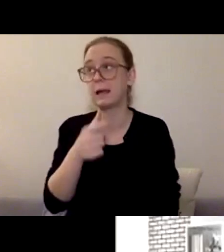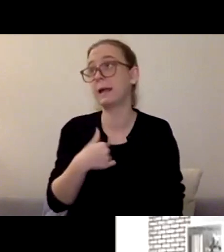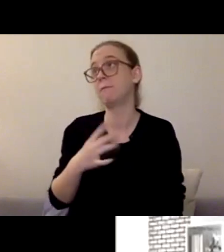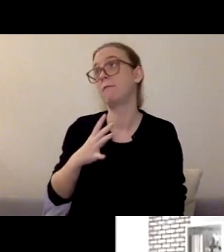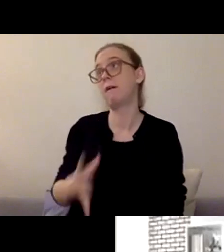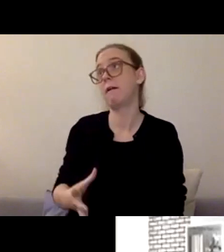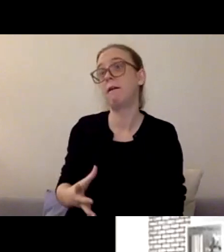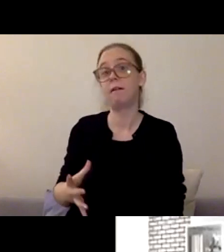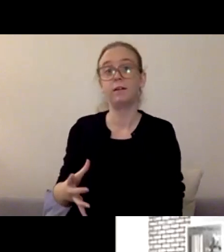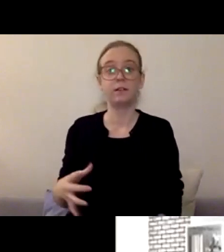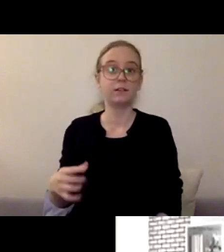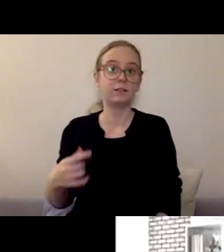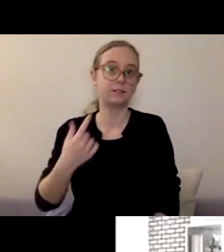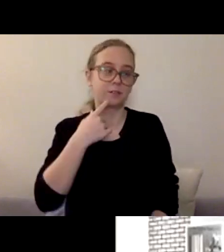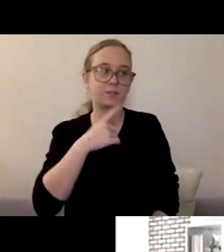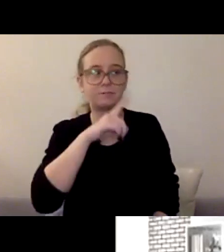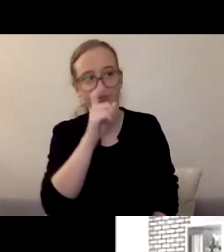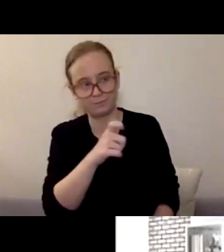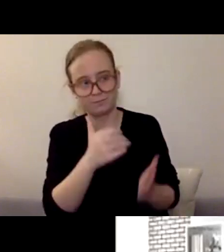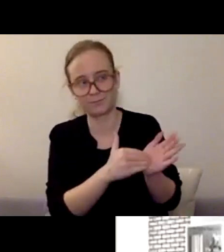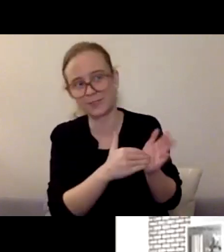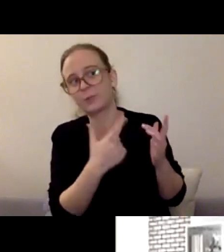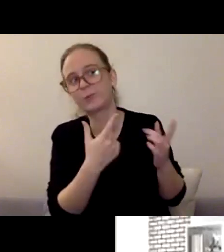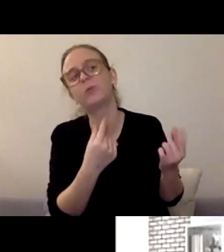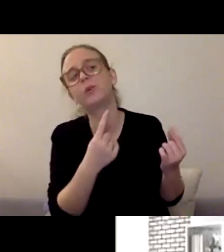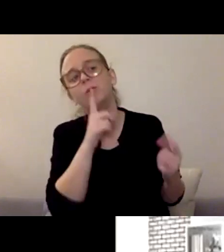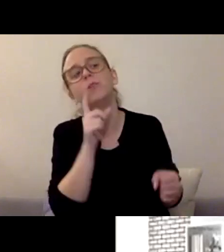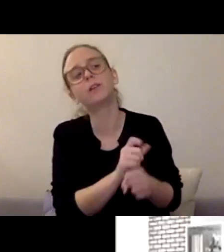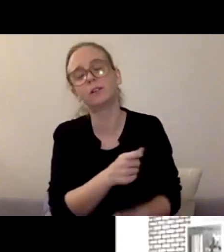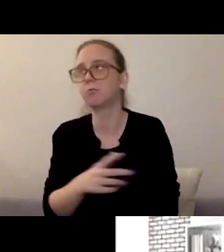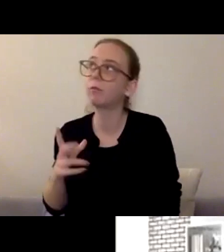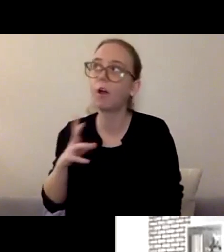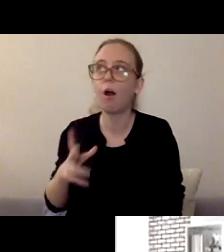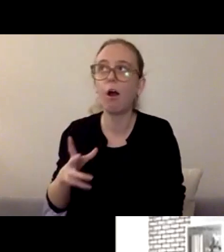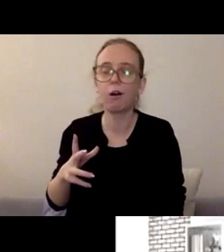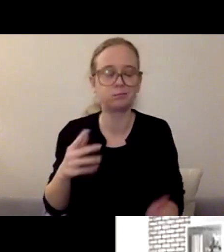"Well, here it is." And really all of us especially teens could use more of that.